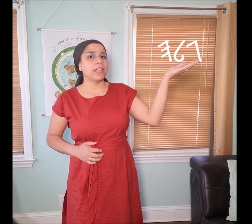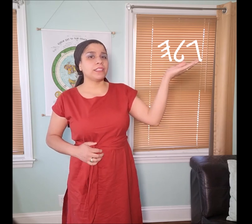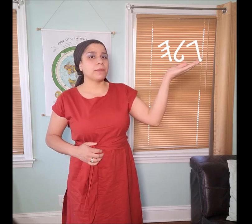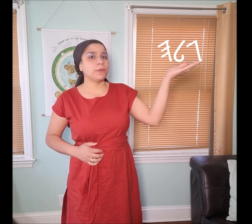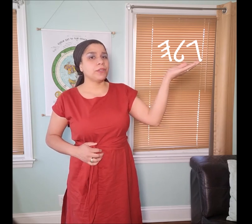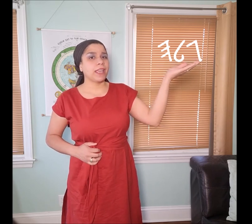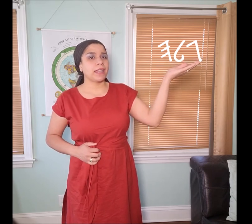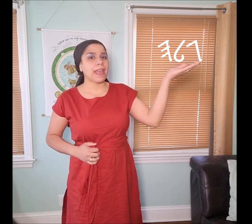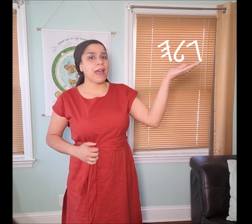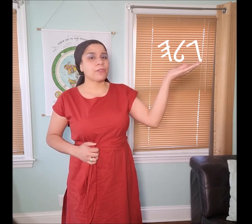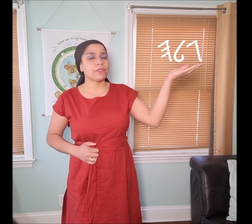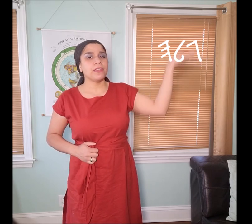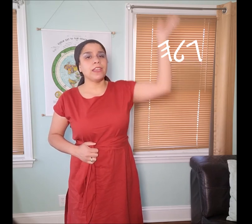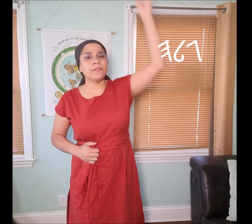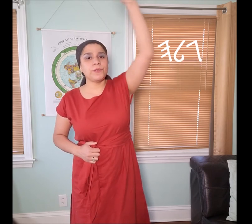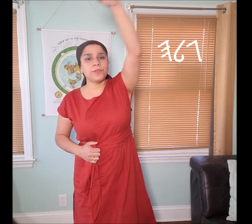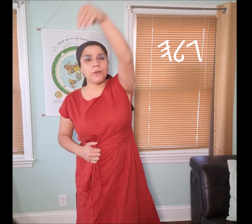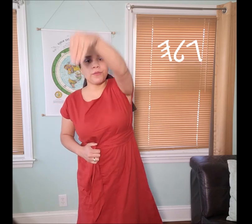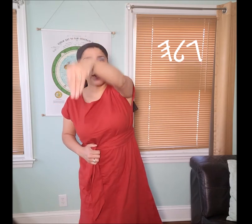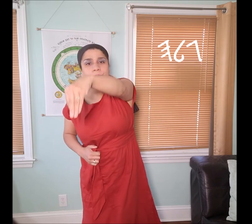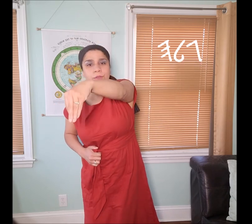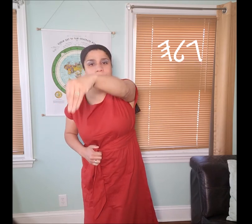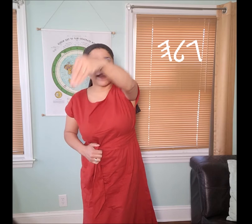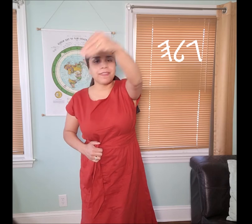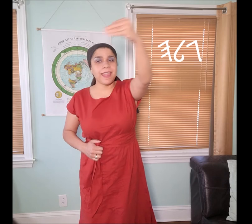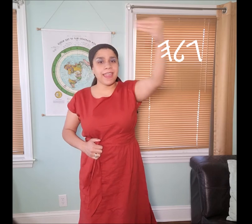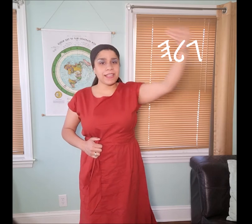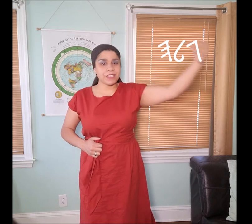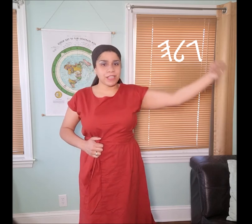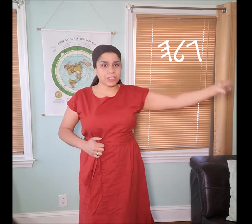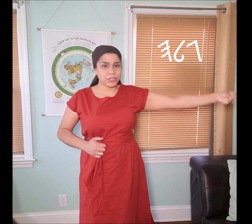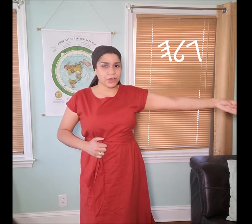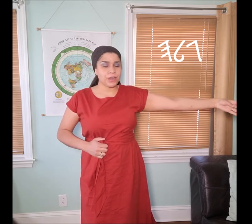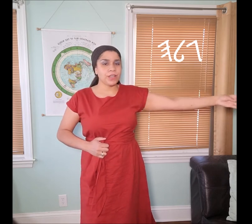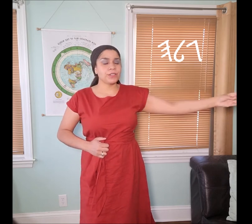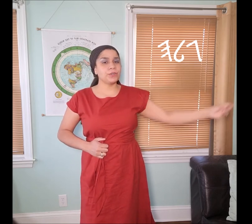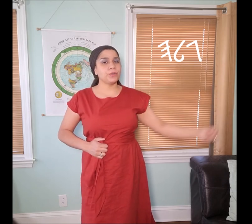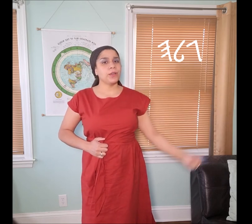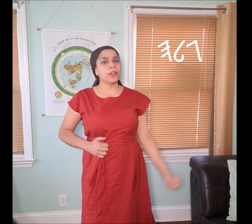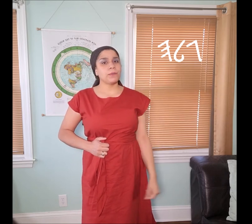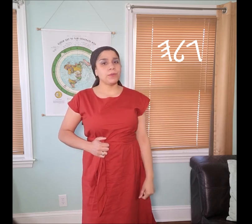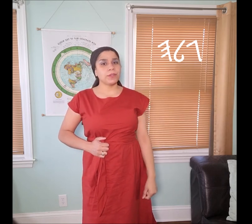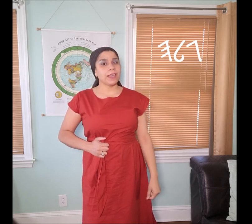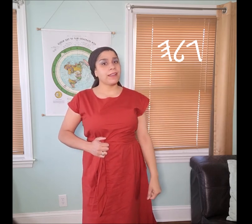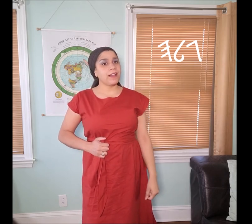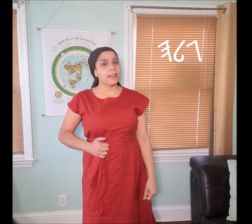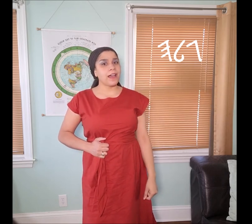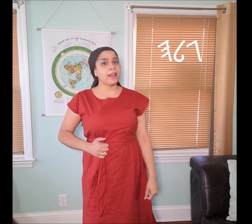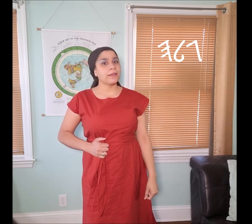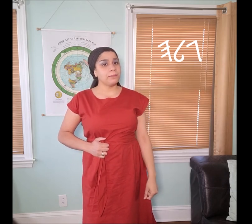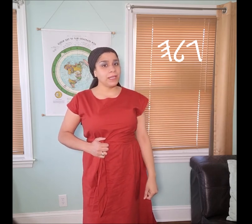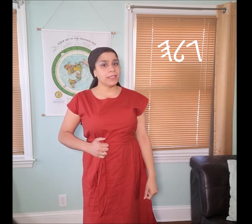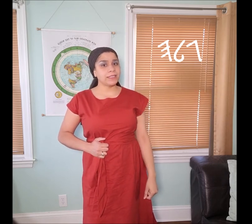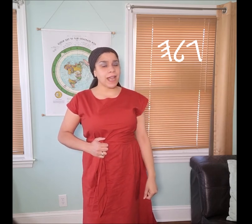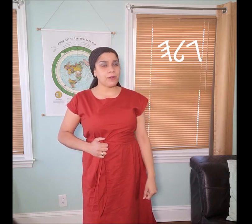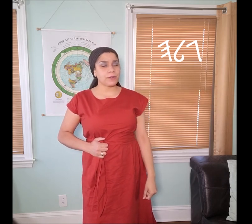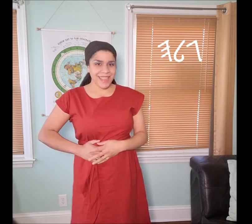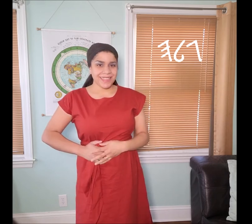is communicating out if you don't know that the hand gesture to communicate "𐤂 galah" means out.